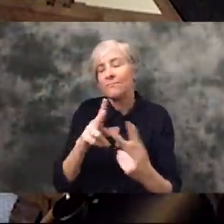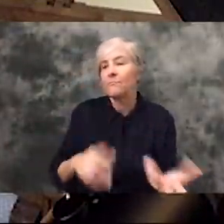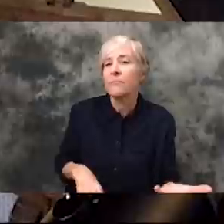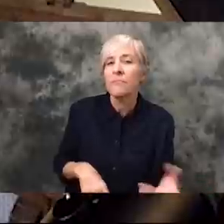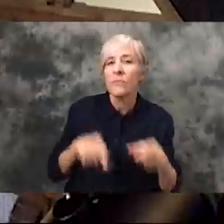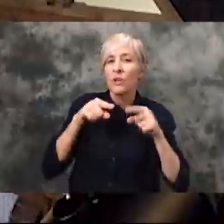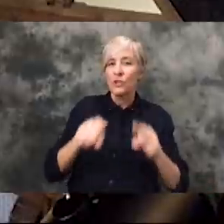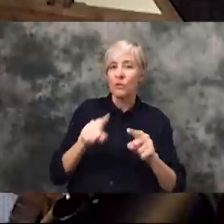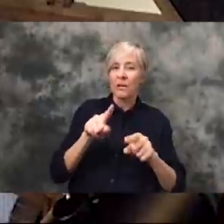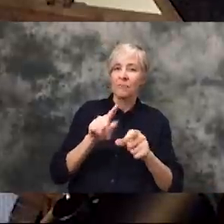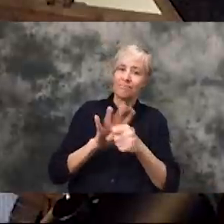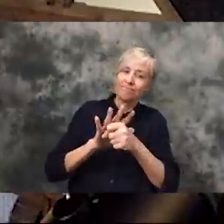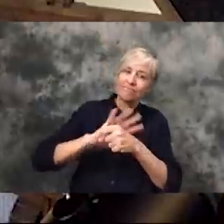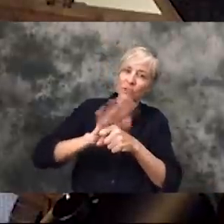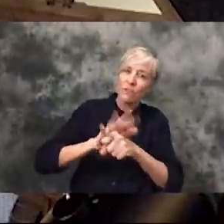During this global pandemic?